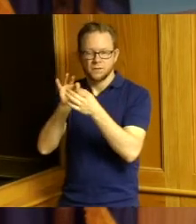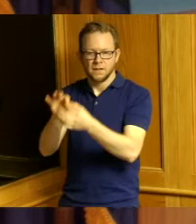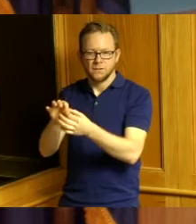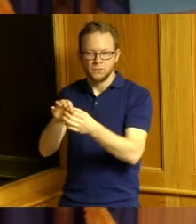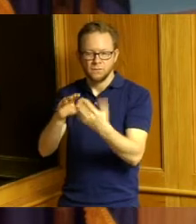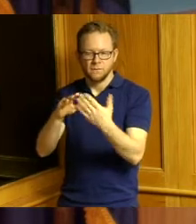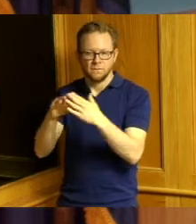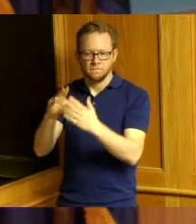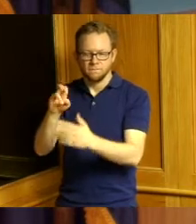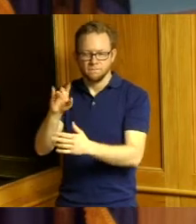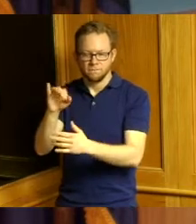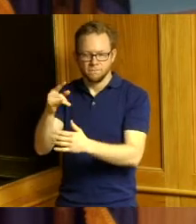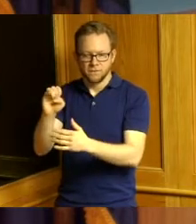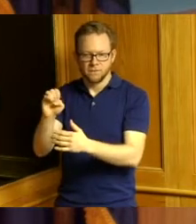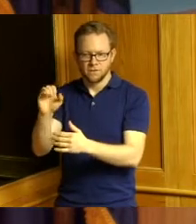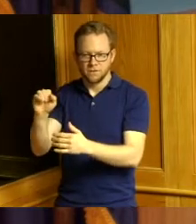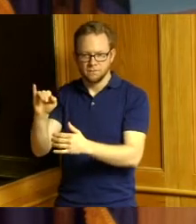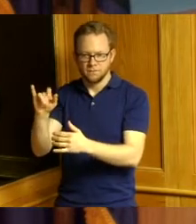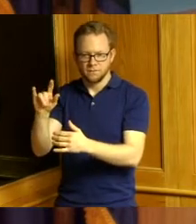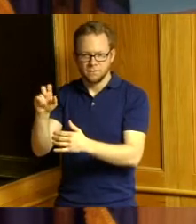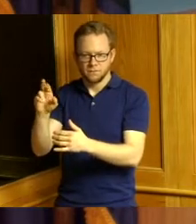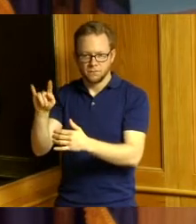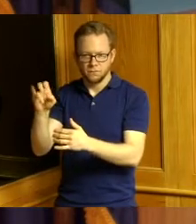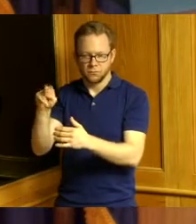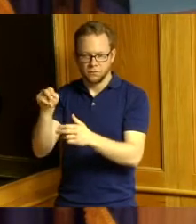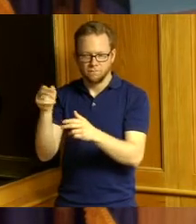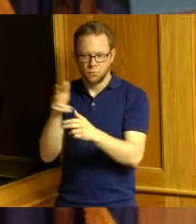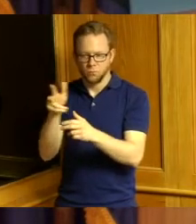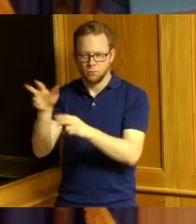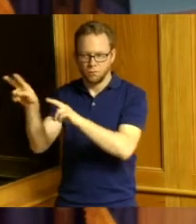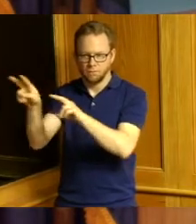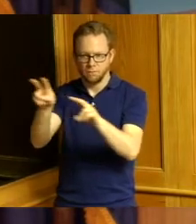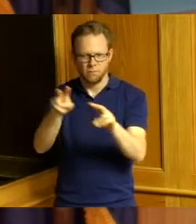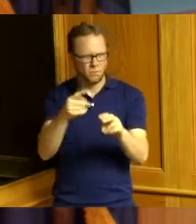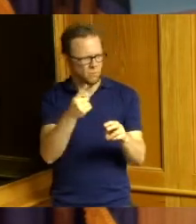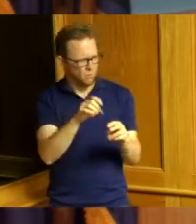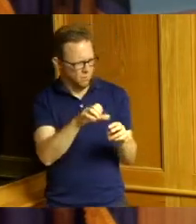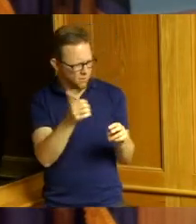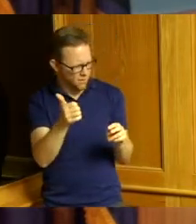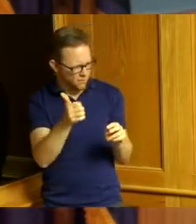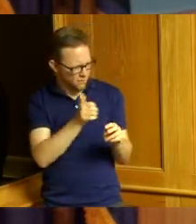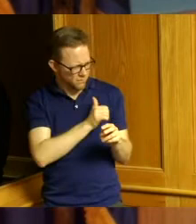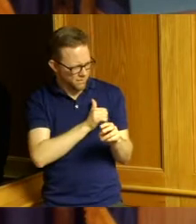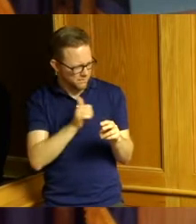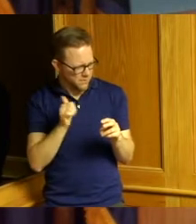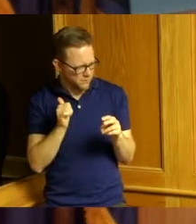as well as was one other and I didn't know if the Administrator could maybe just highlight those